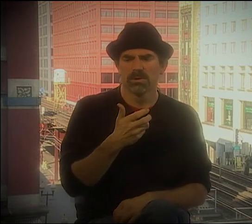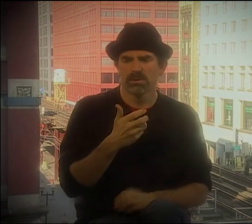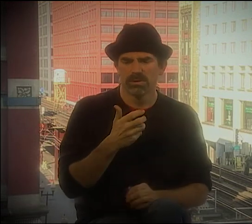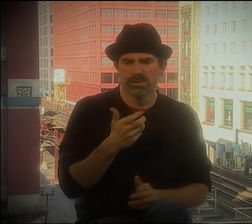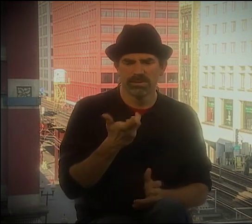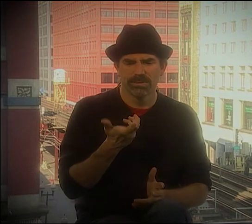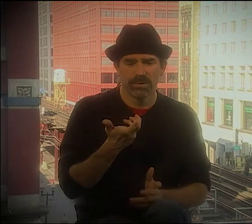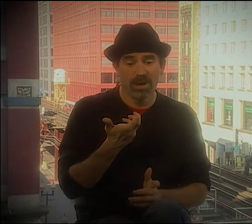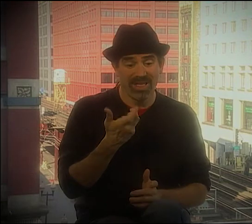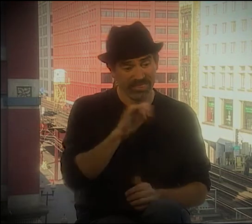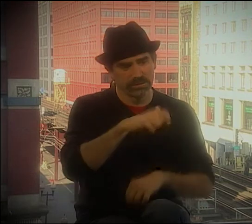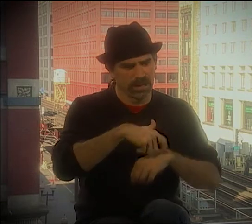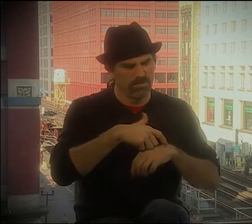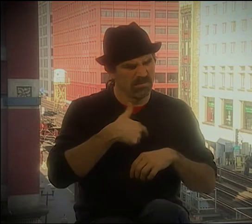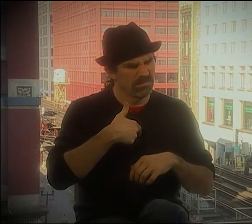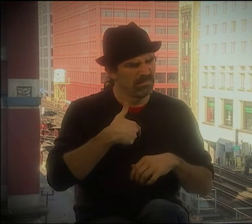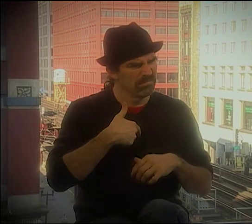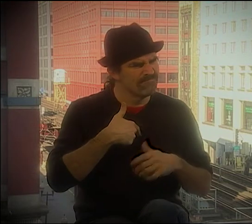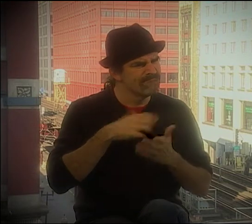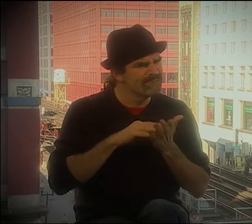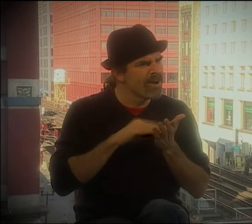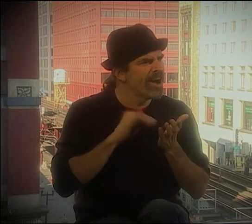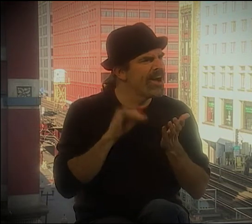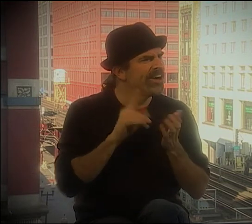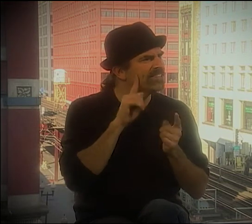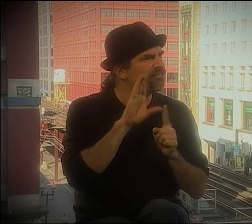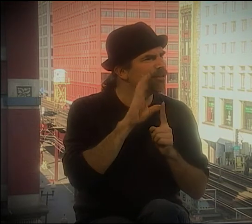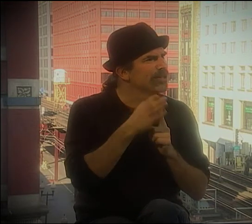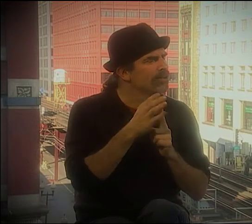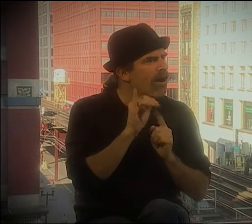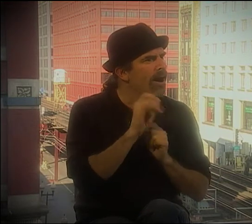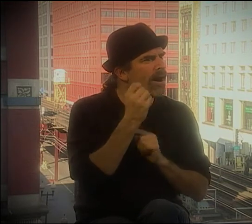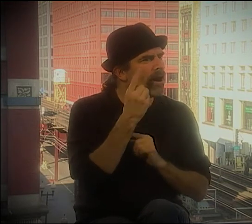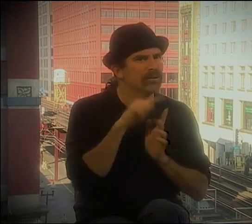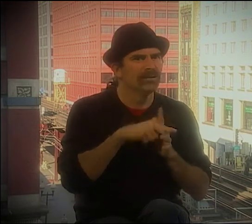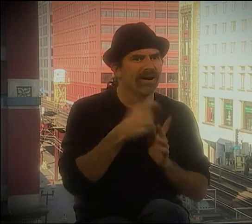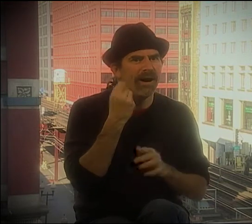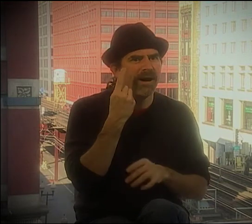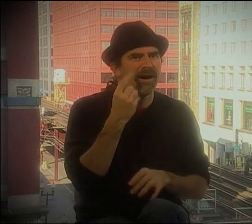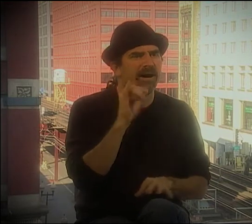BUT I STRUGGLED SO LONG WITH THE ORAL METHOD, AND I DIDN'T FEEL LIKE I GOT ANY SKILLS OR LEARNED